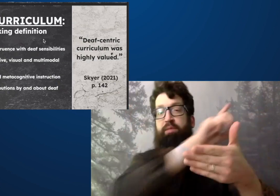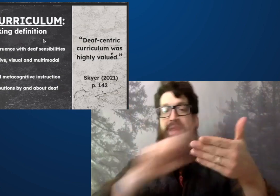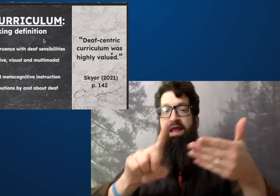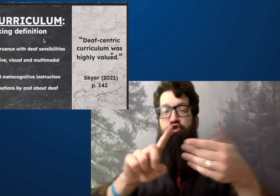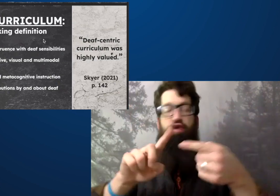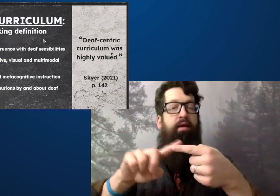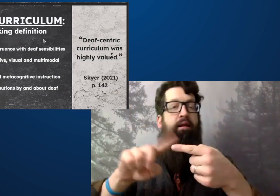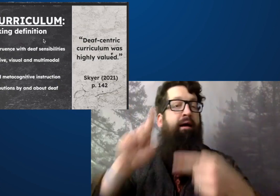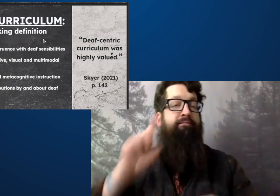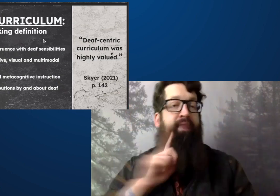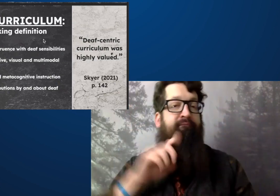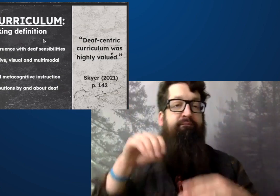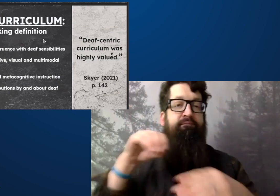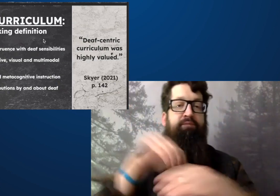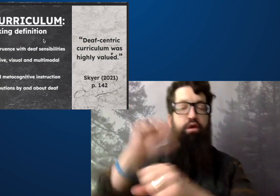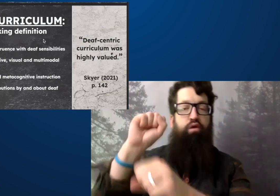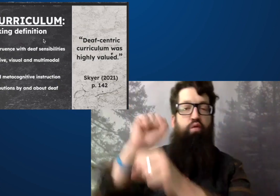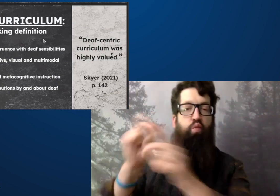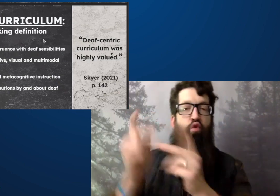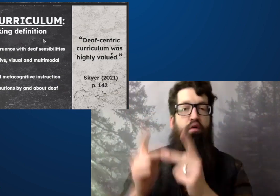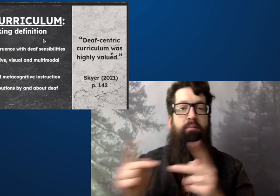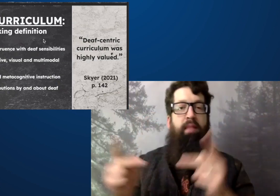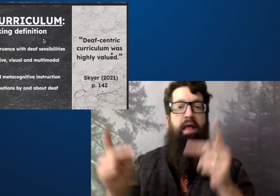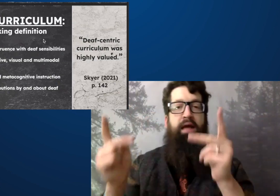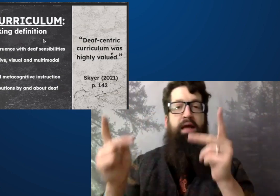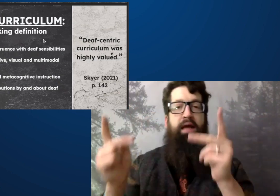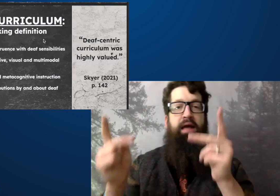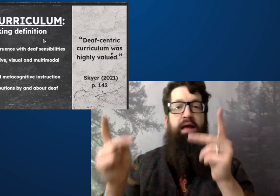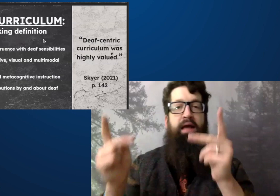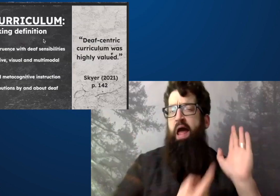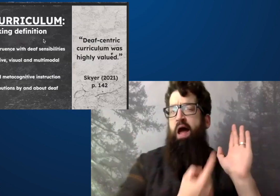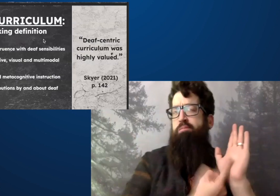we were focusing on units of discrimination